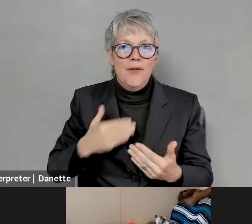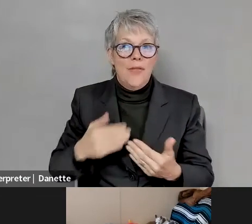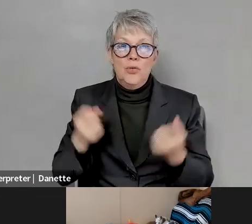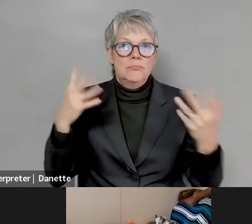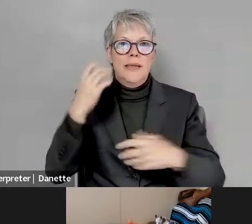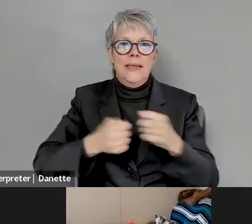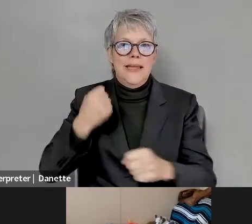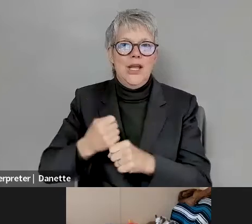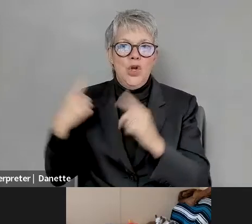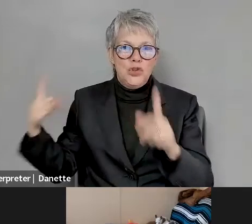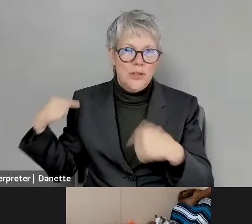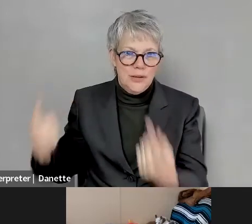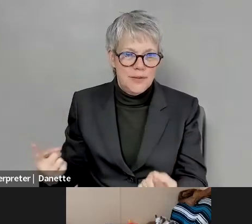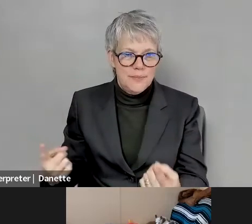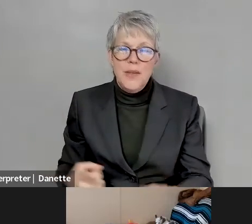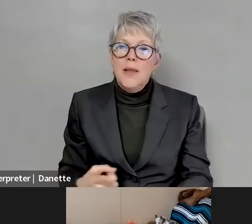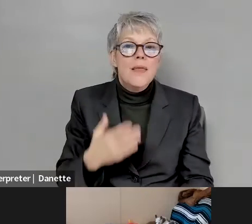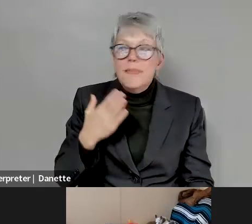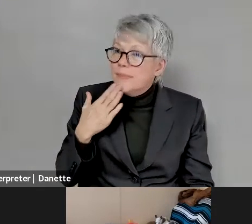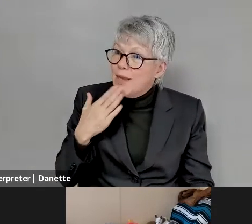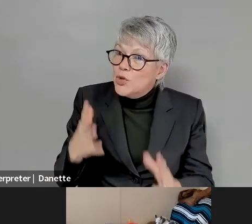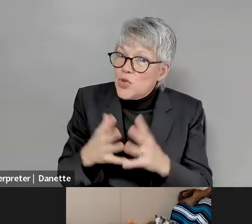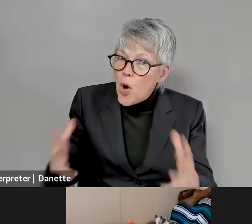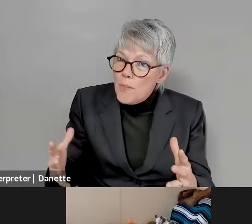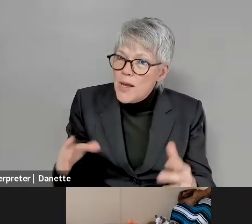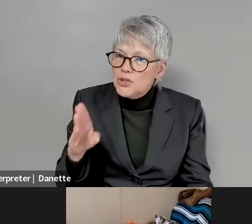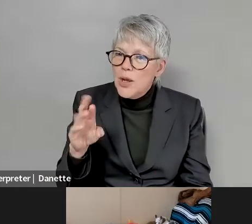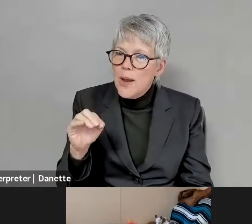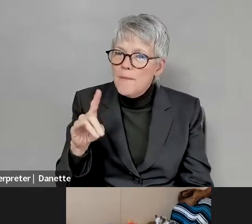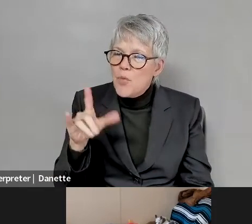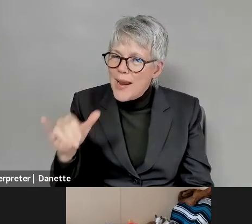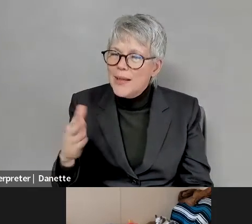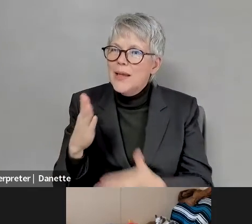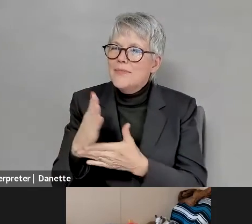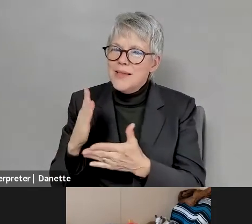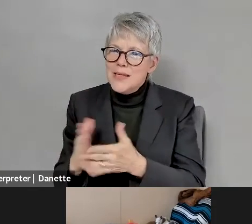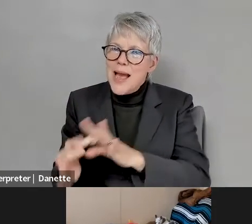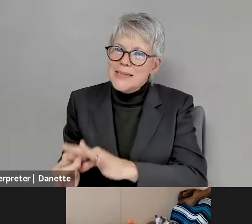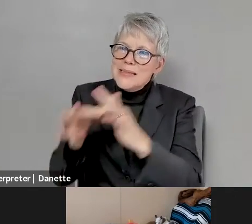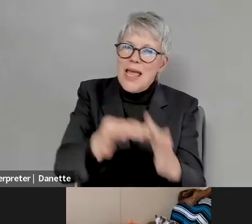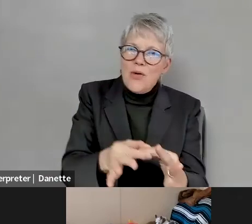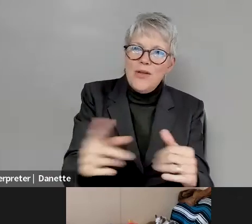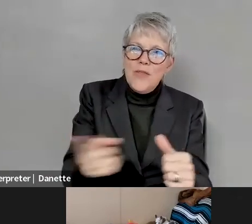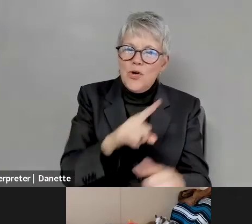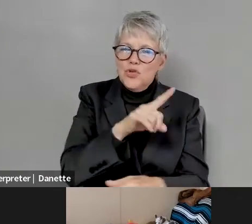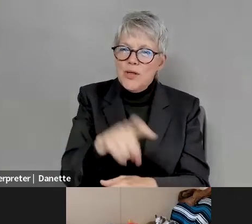Kelly Crosbie: Thank you so much. Cameron and Bradley and Bradley. You can such a nice segue and see the first question. So Do you mind if I start with you?